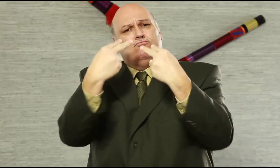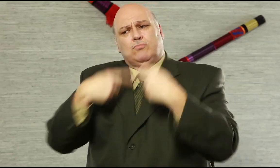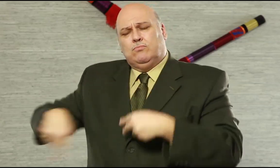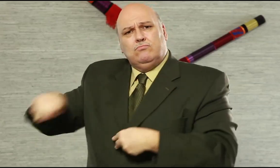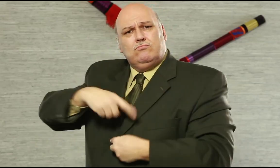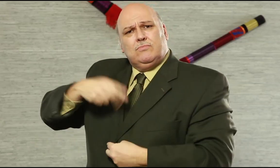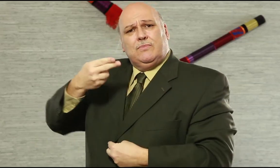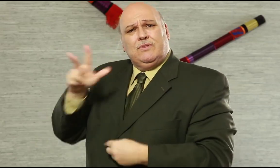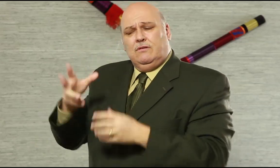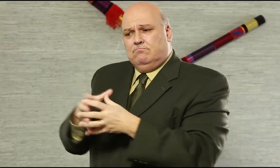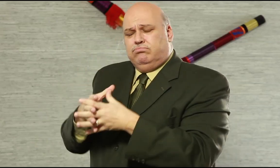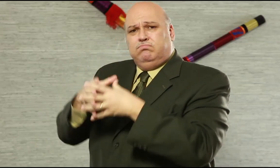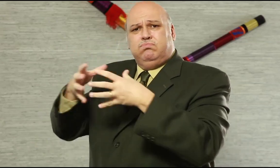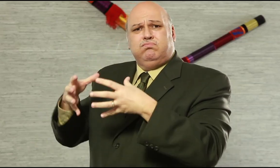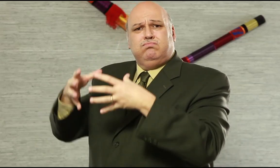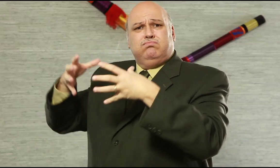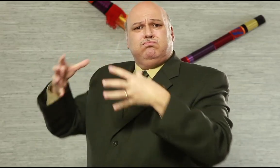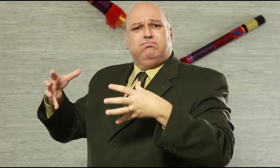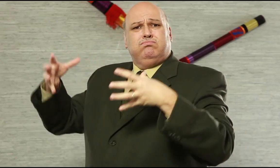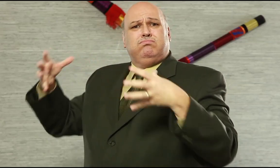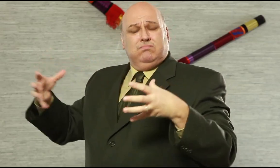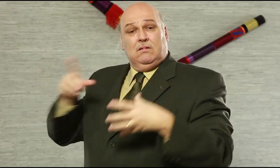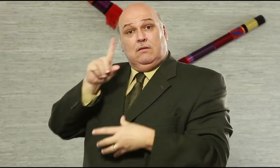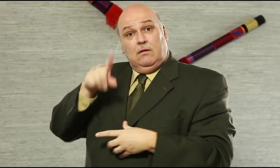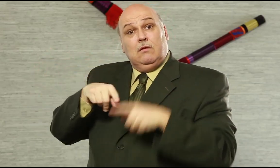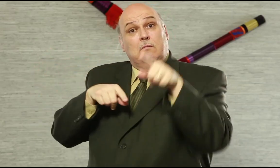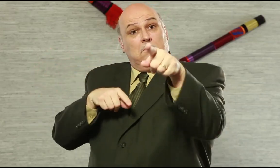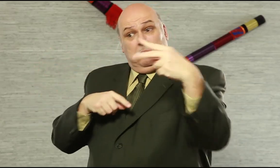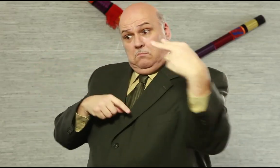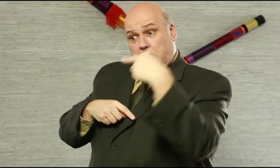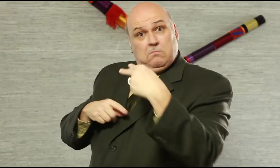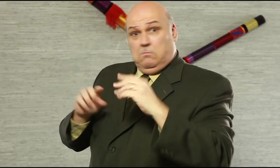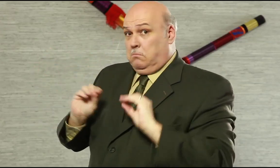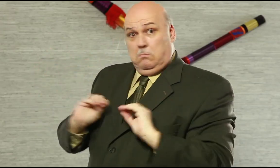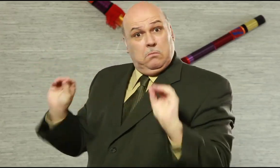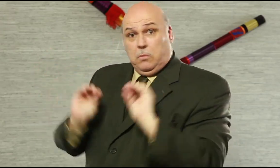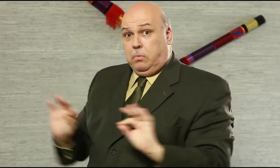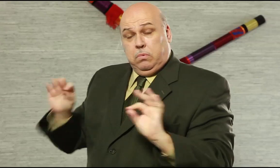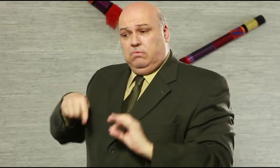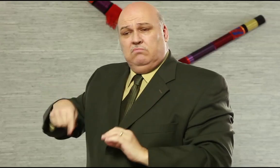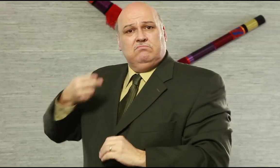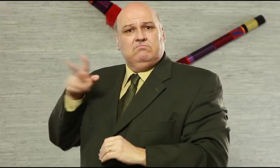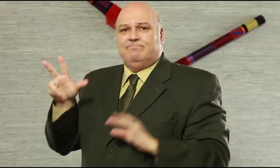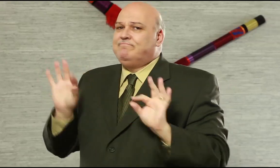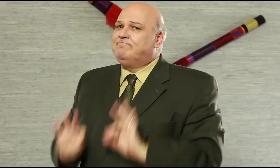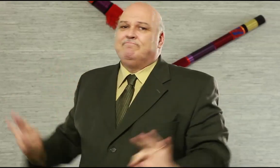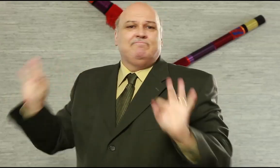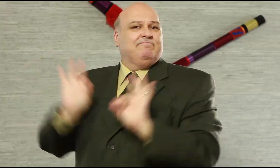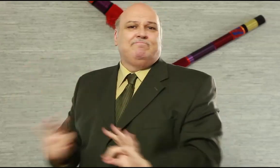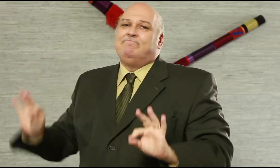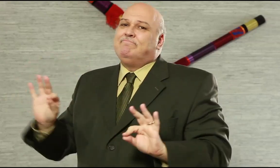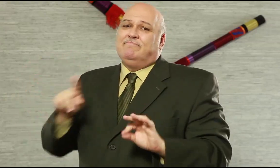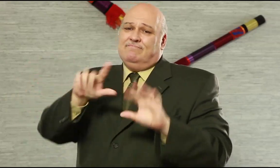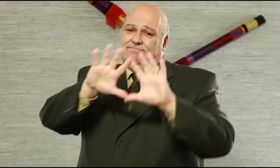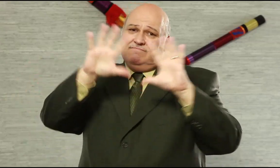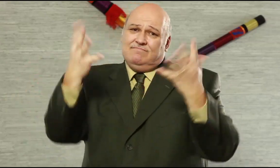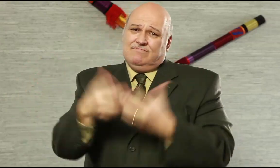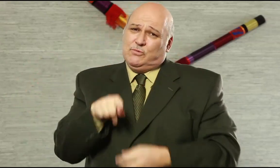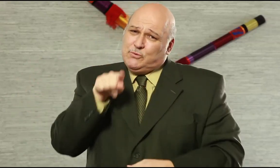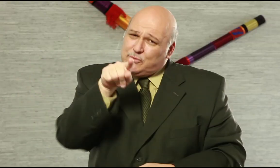expand our programming. Without viewers, H3 would not have have become successful. It is you and